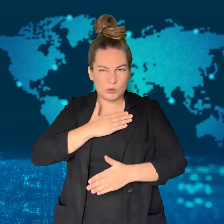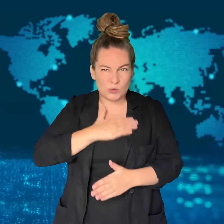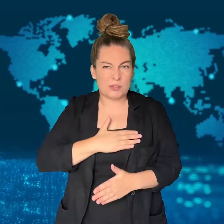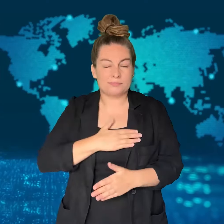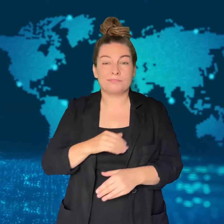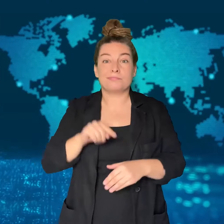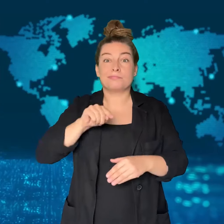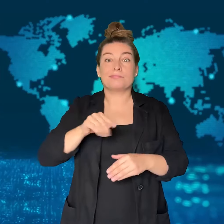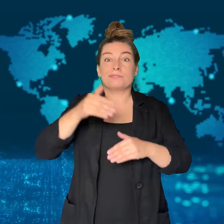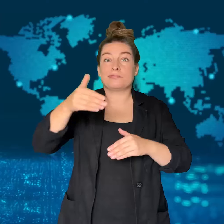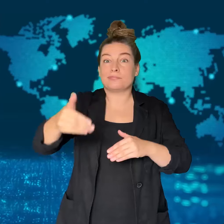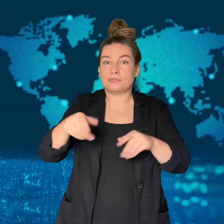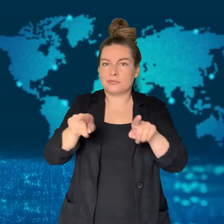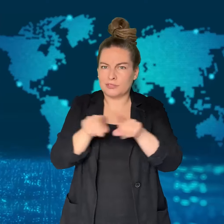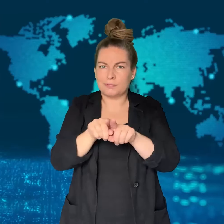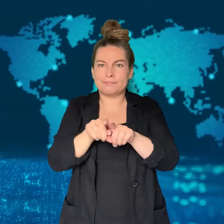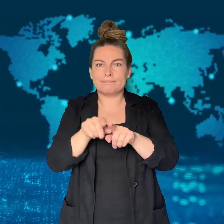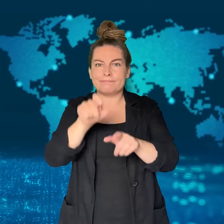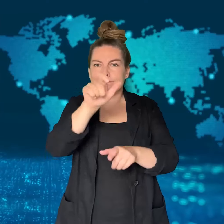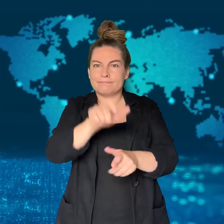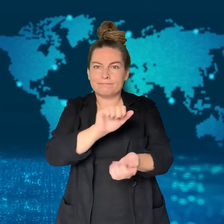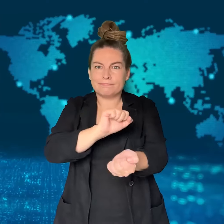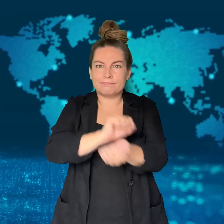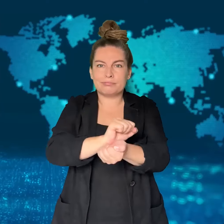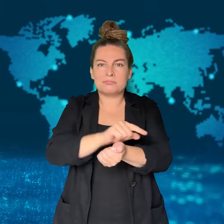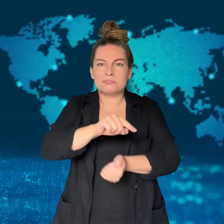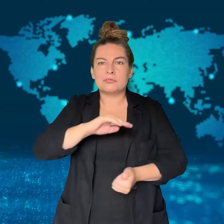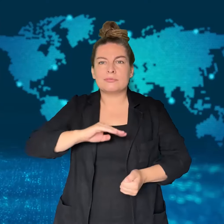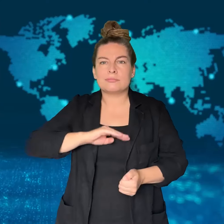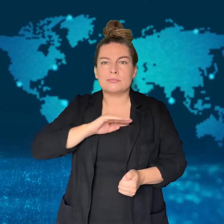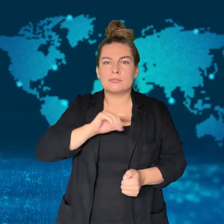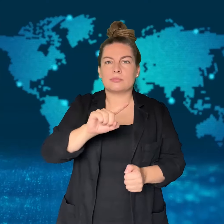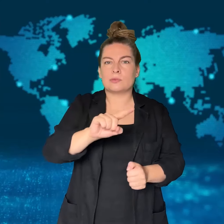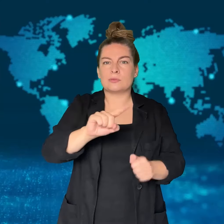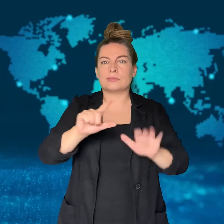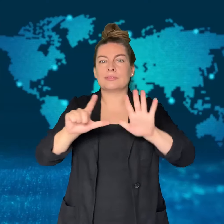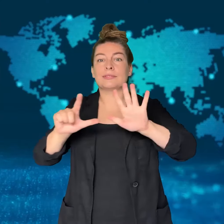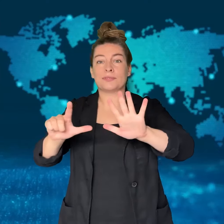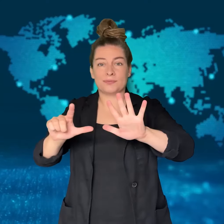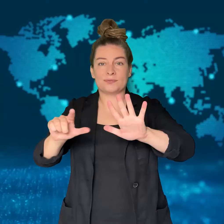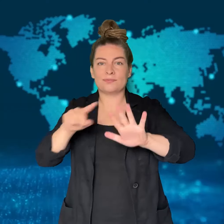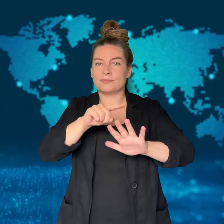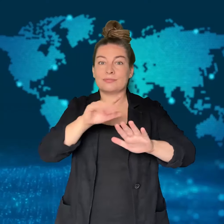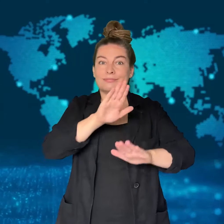A 17-year-old was also arrested and his home was